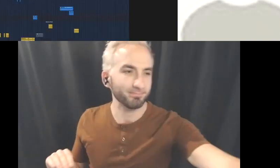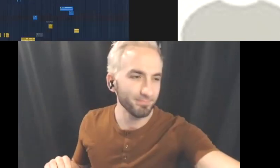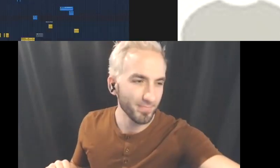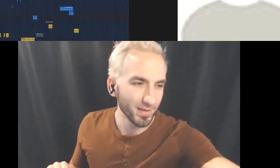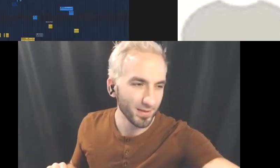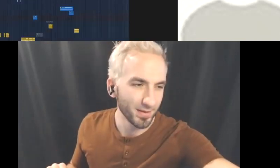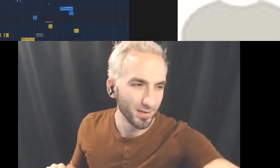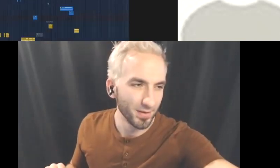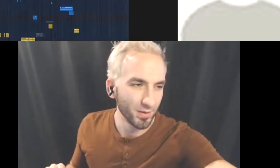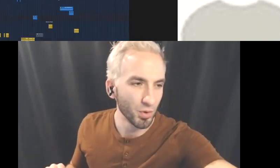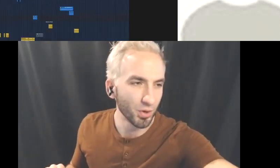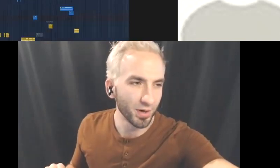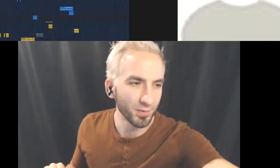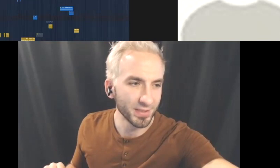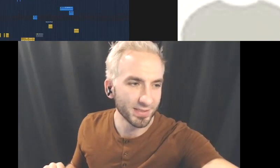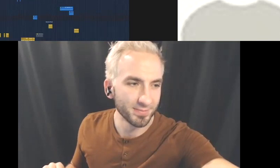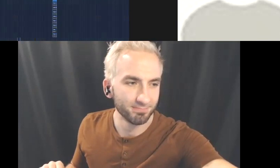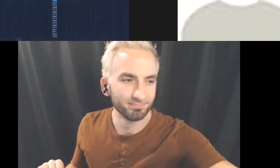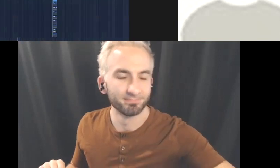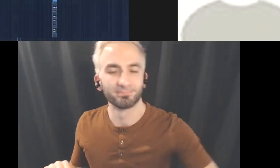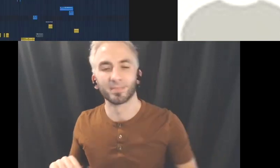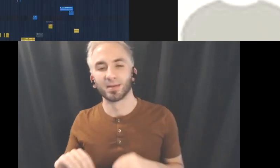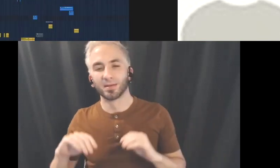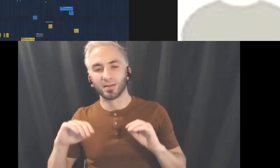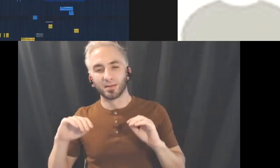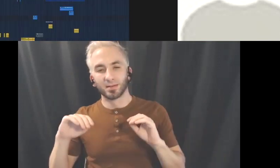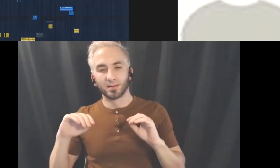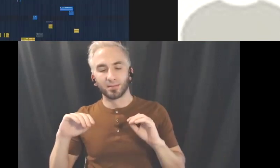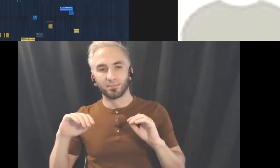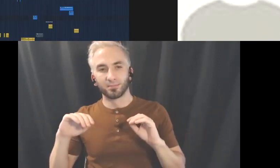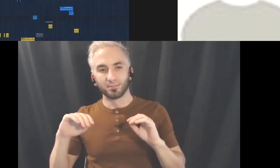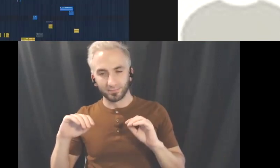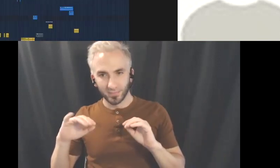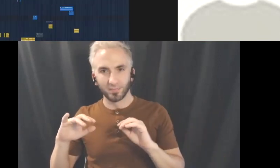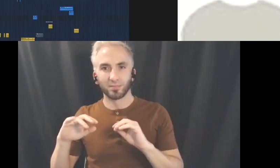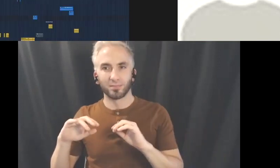them where that sound occur and then I stack layers of them.